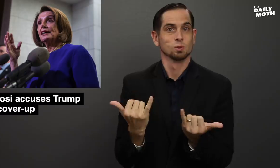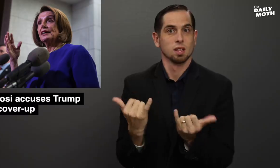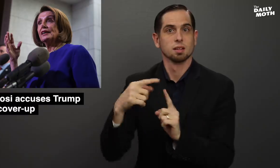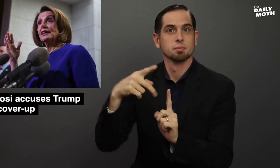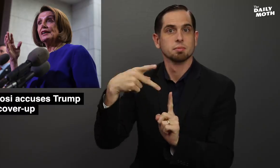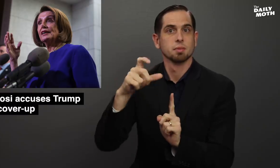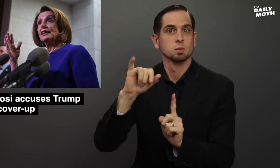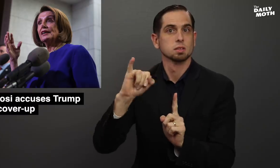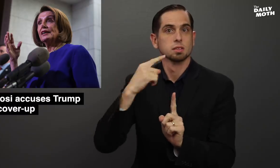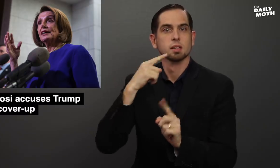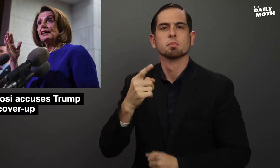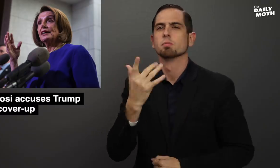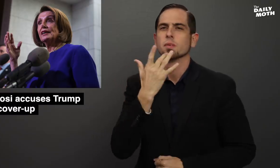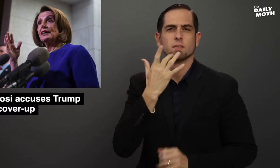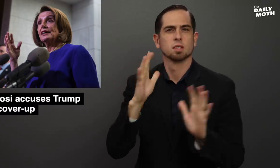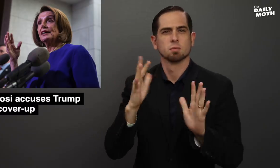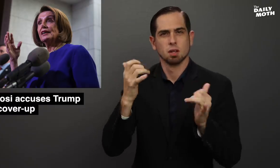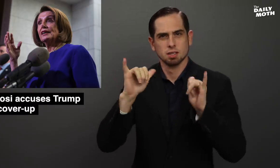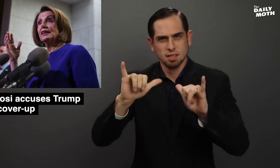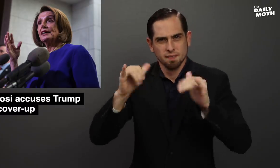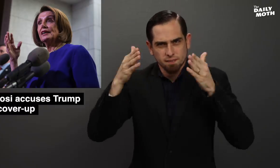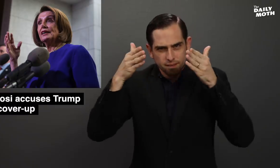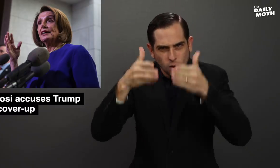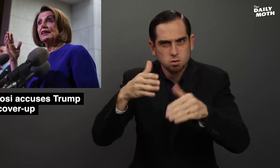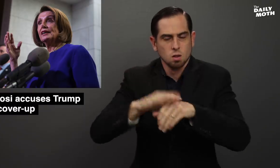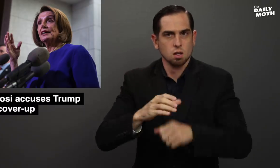Today Pelosi said she prefers to stay focused